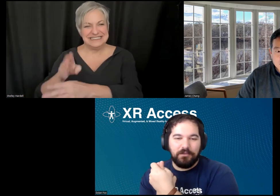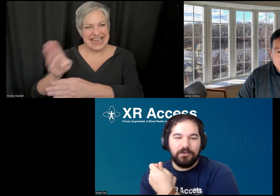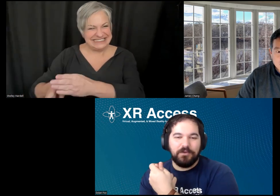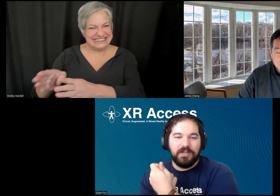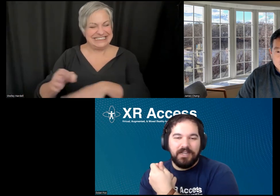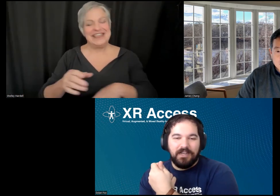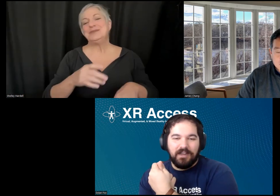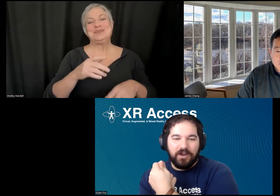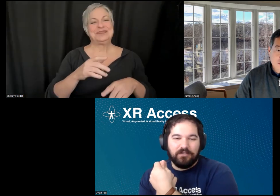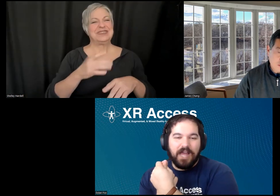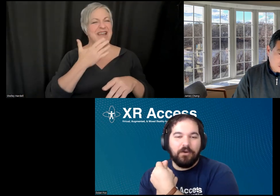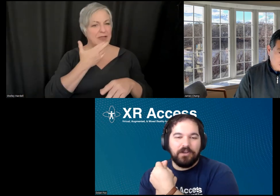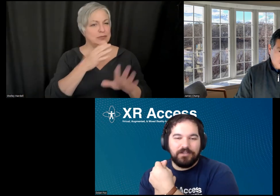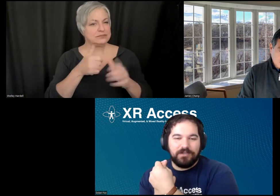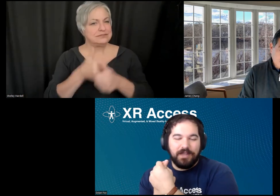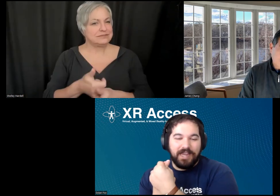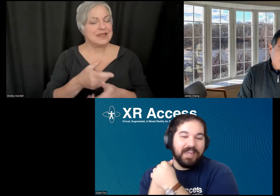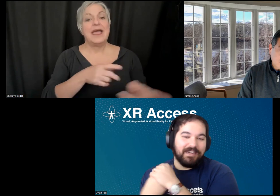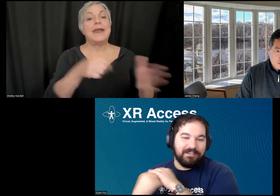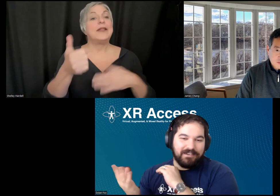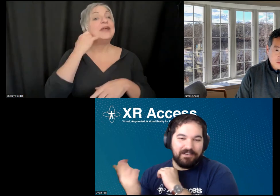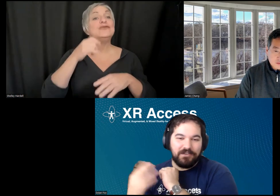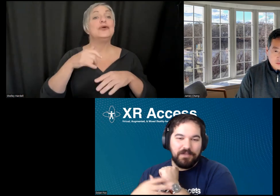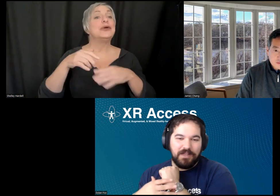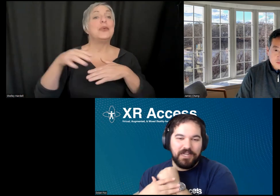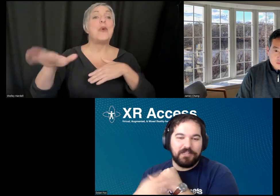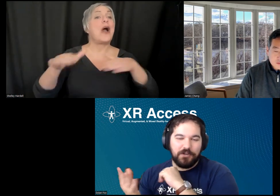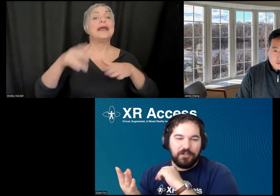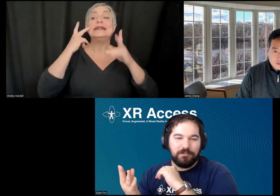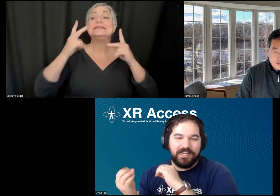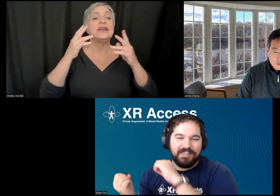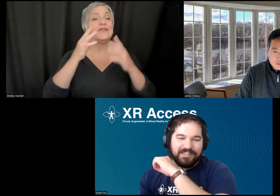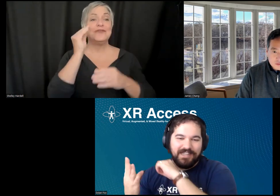through a crowd of flowers, because of your colorblindness,